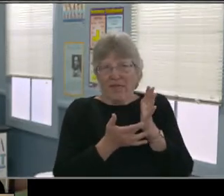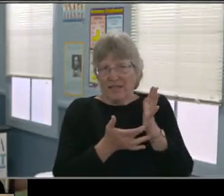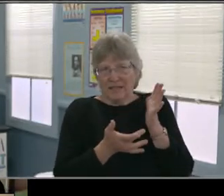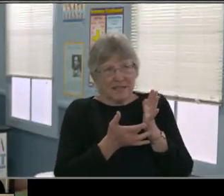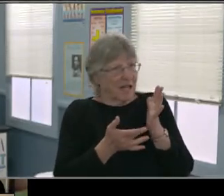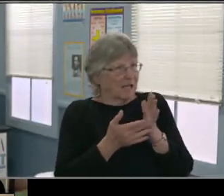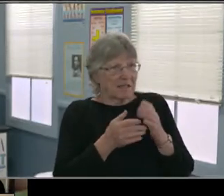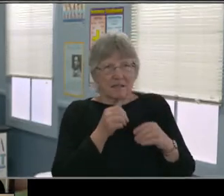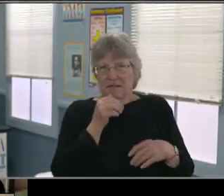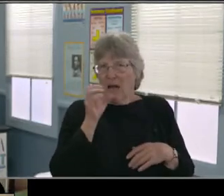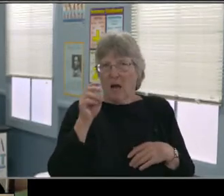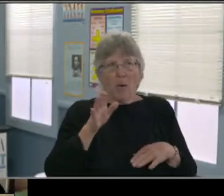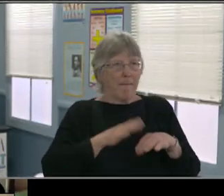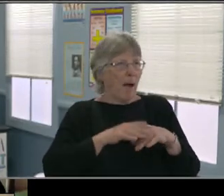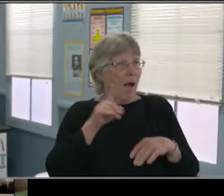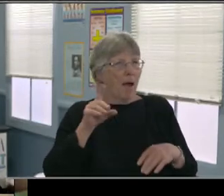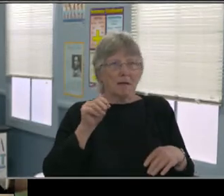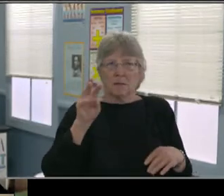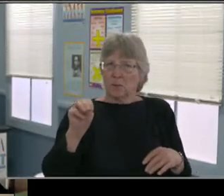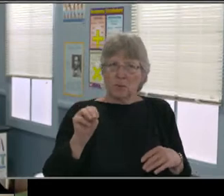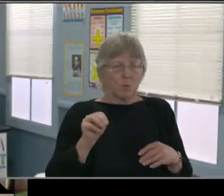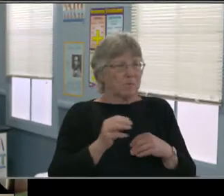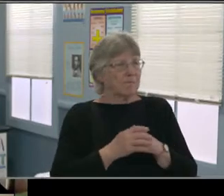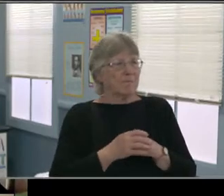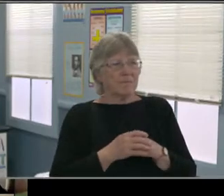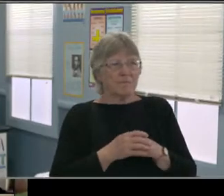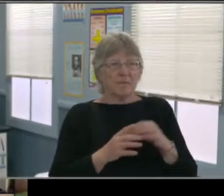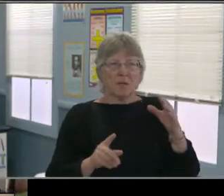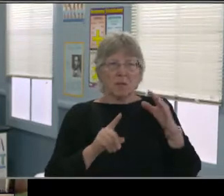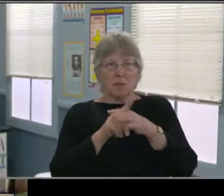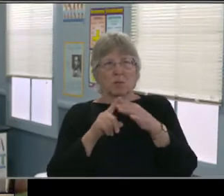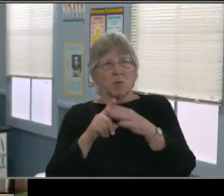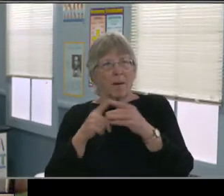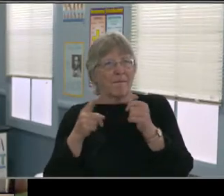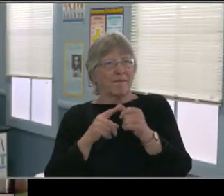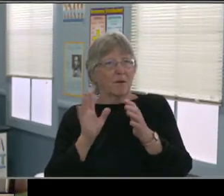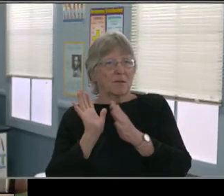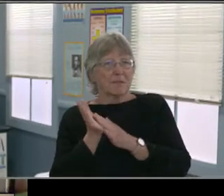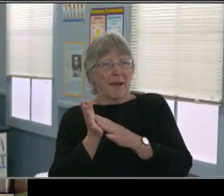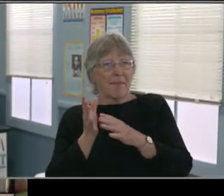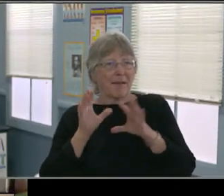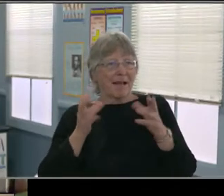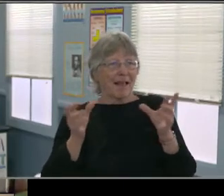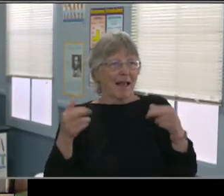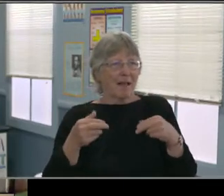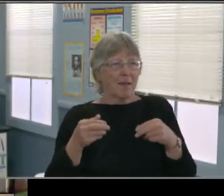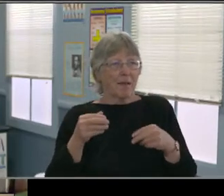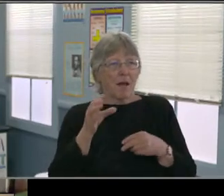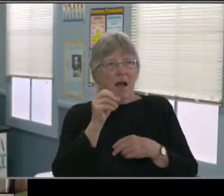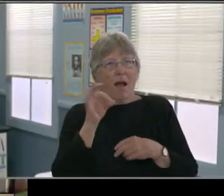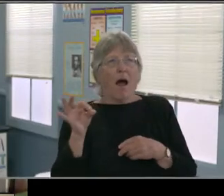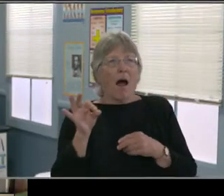but sometimes it's hard because you have one child in one room for some families, right? You have another child in another room